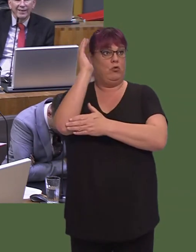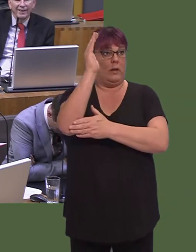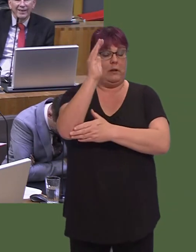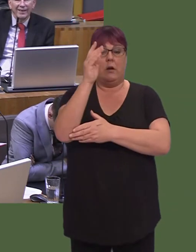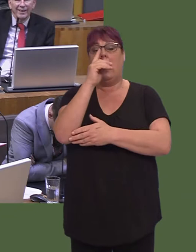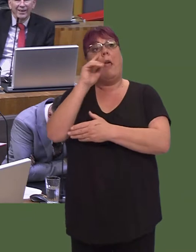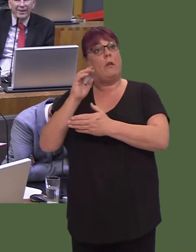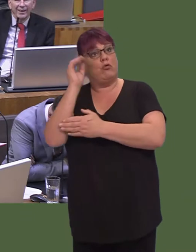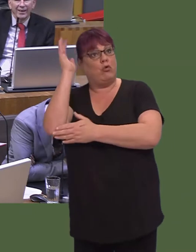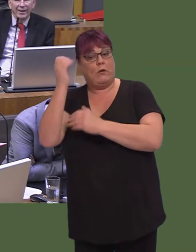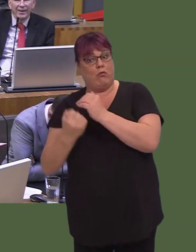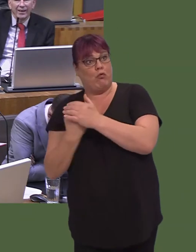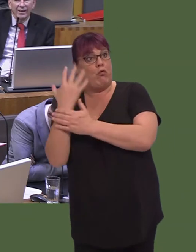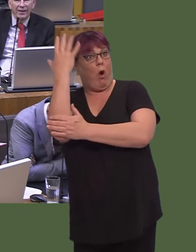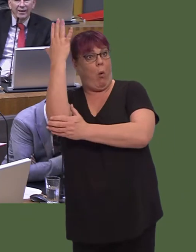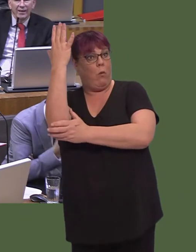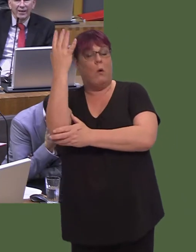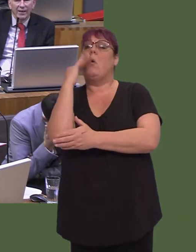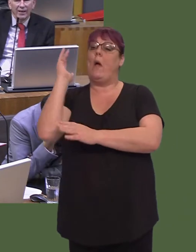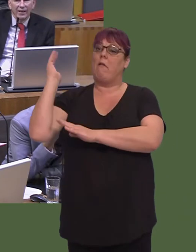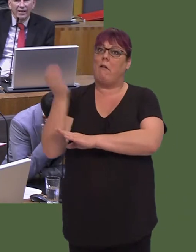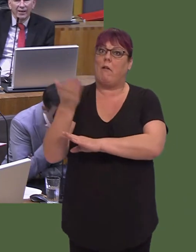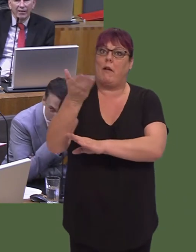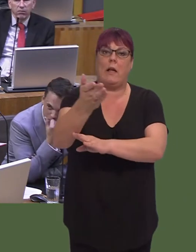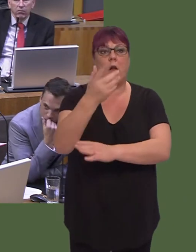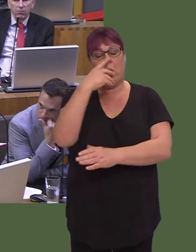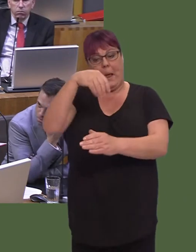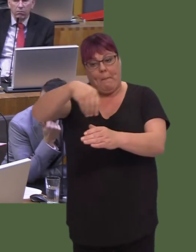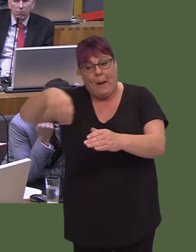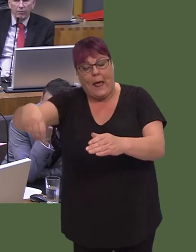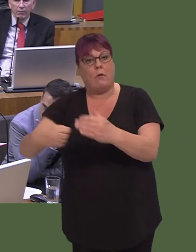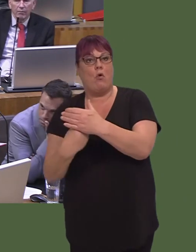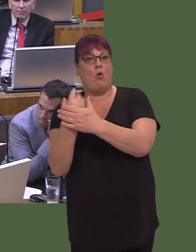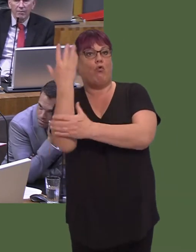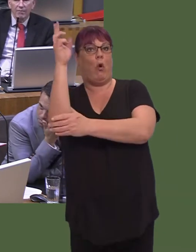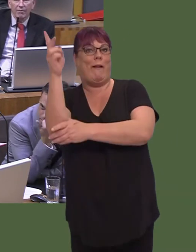You can plant trees, they will grow, and they are replaceable in the way that coal, for example, as a fossil fuel, isn't.